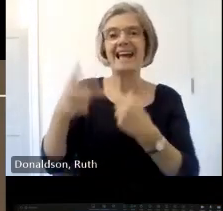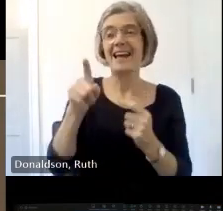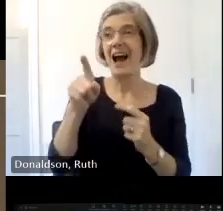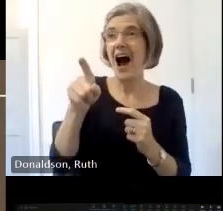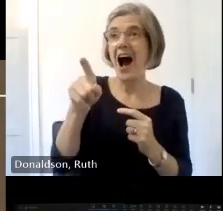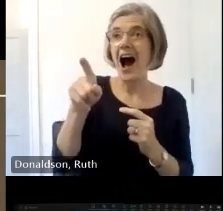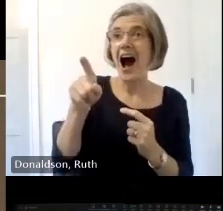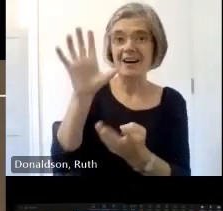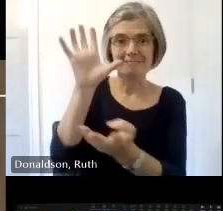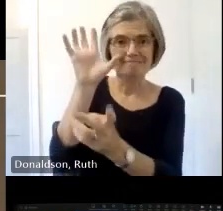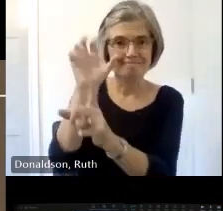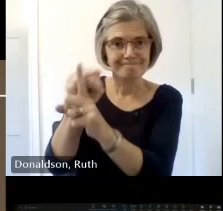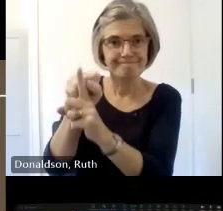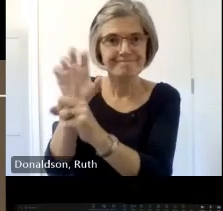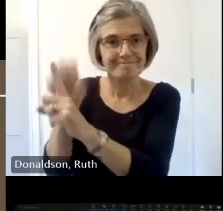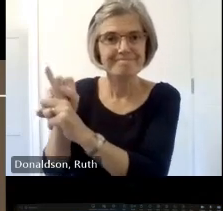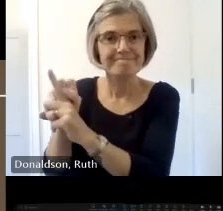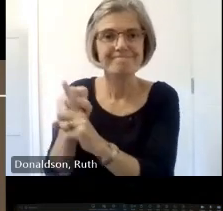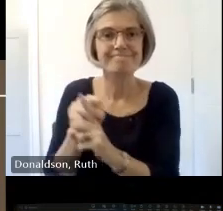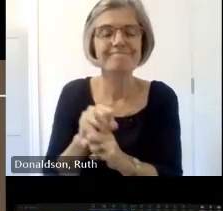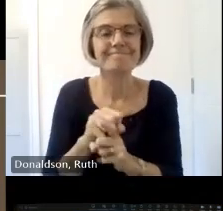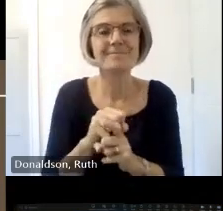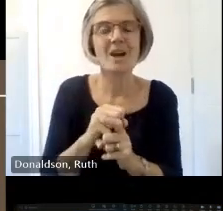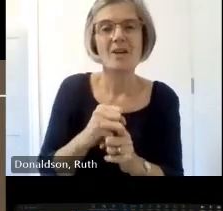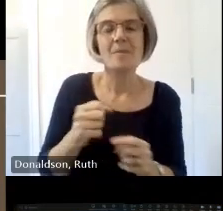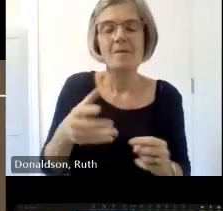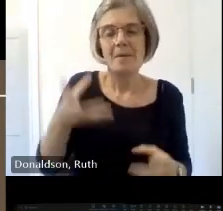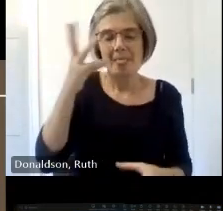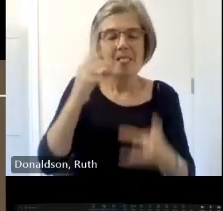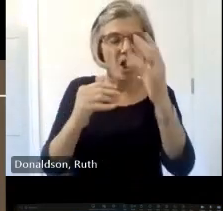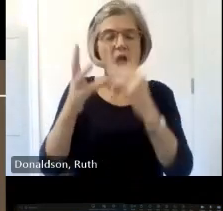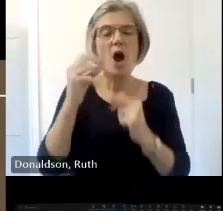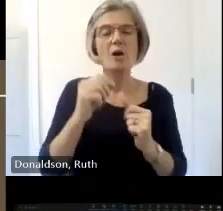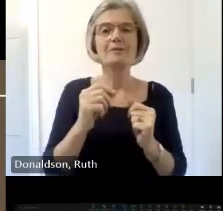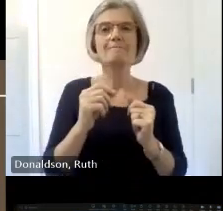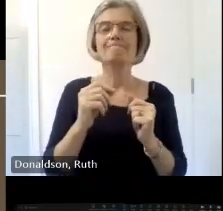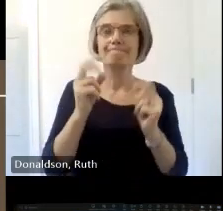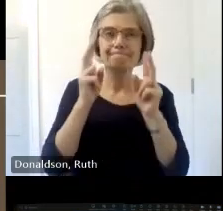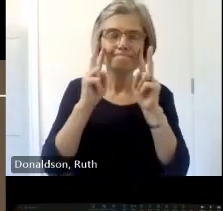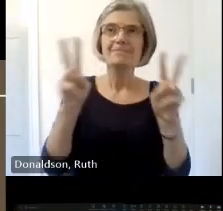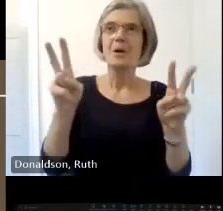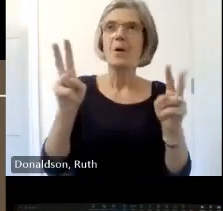to be to be much more observant the more of this you do the more the more you learn and another